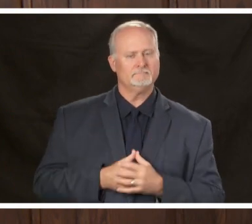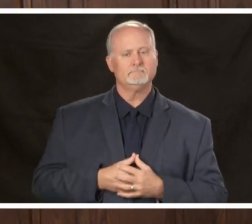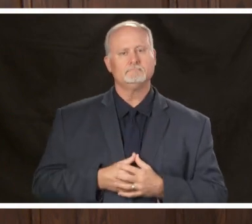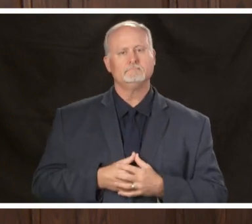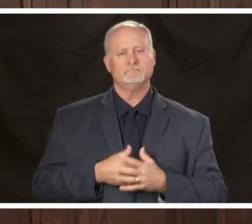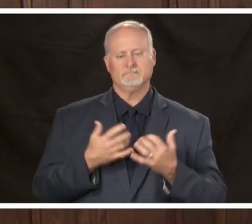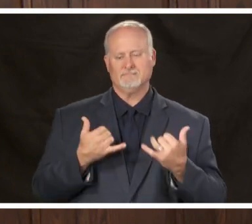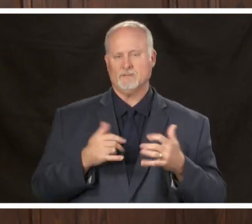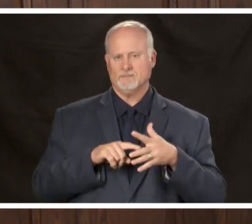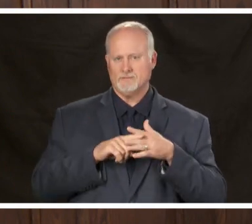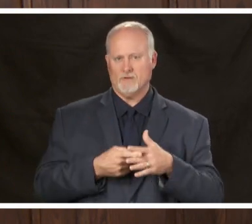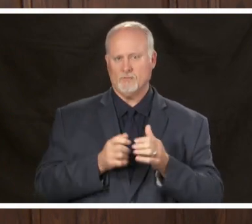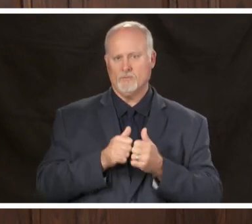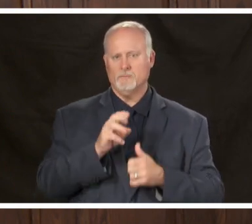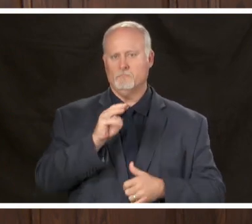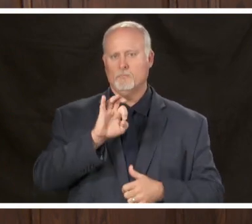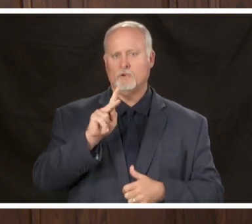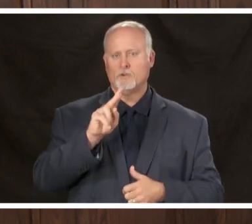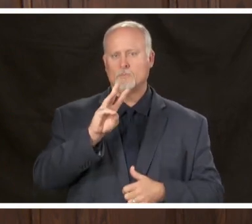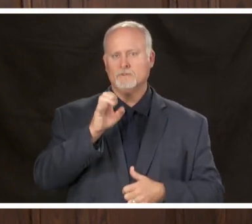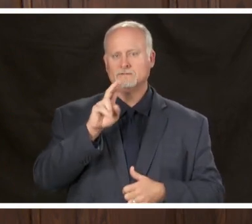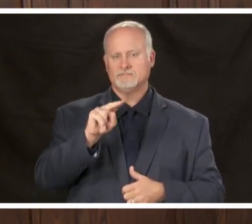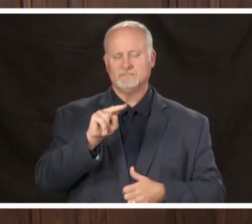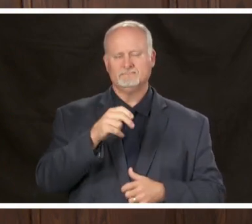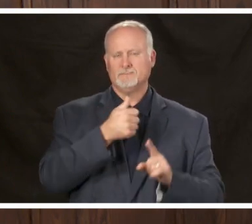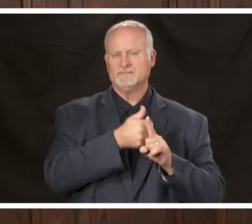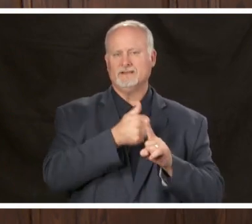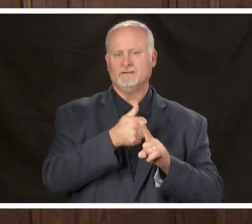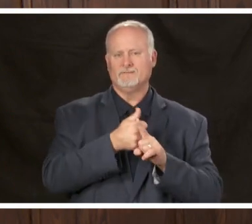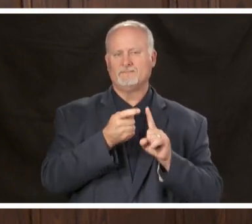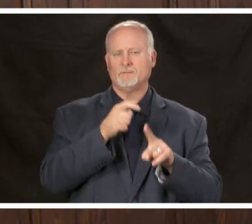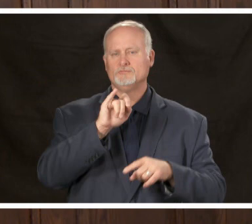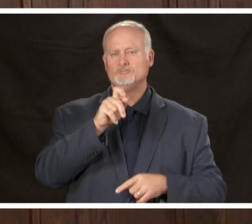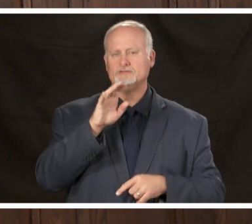with Mark Wilson Jefferson County Health Officer